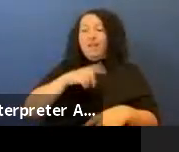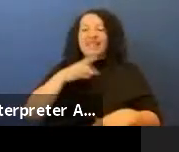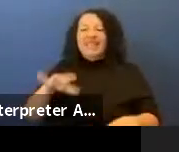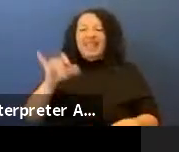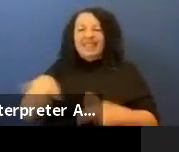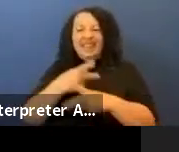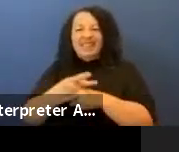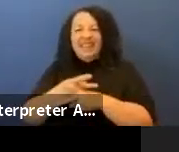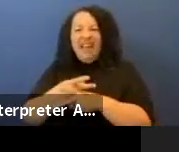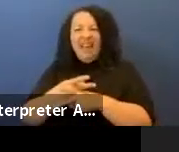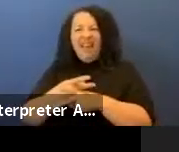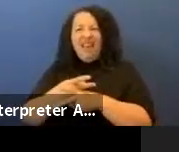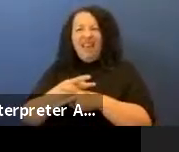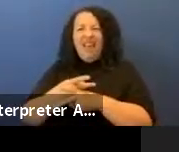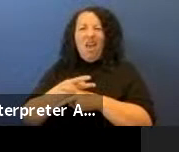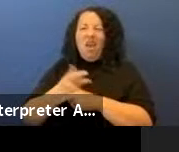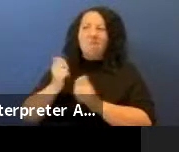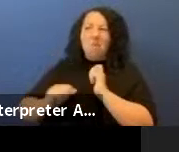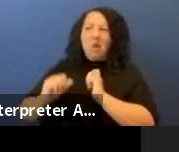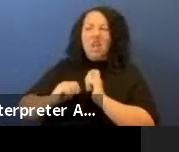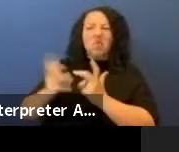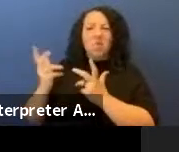presentation and wanted to get out of the flora and